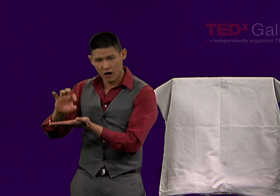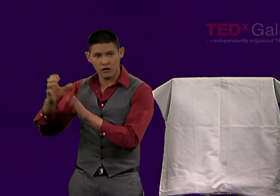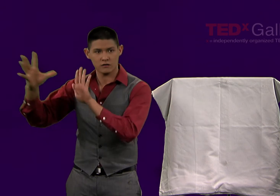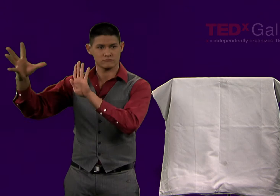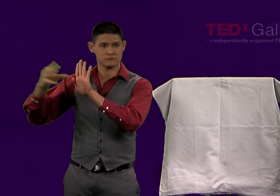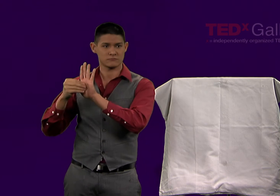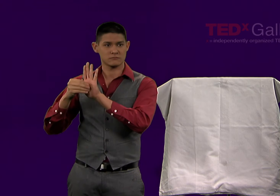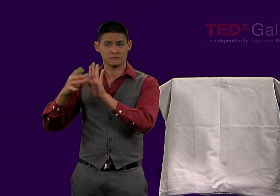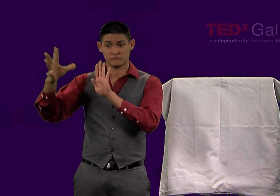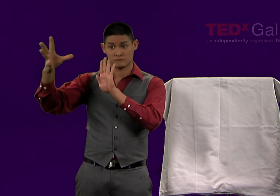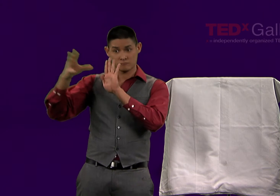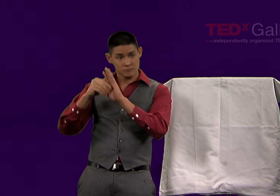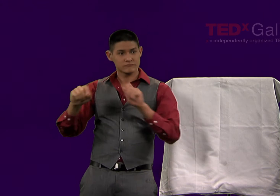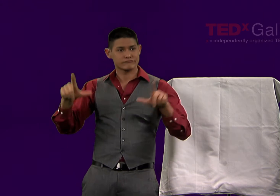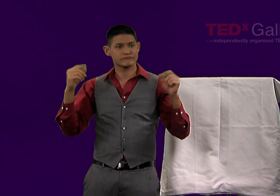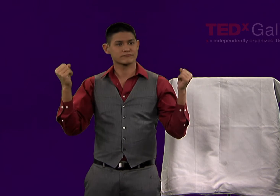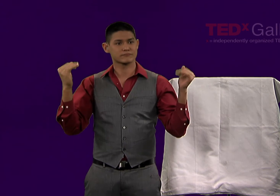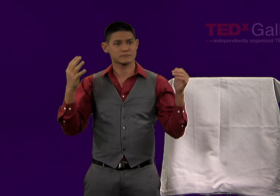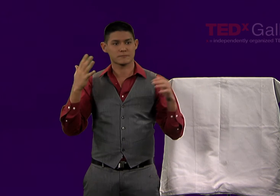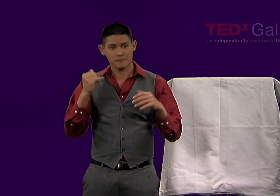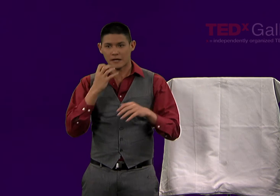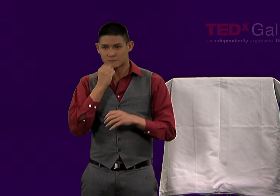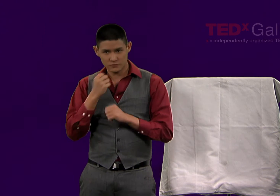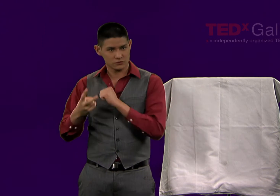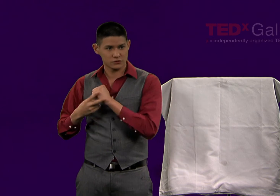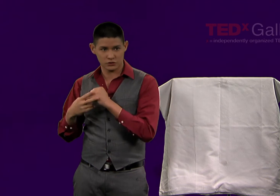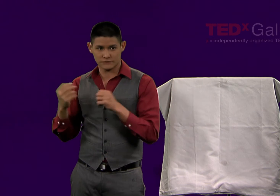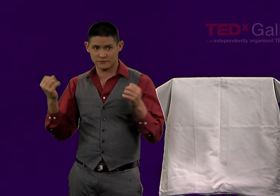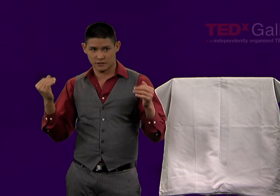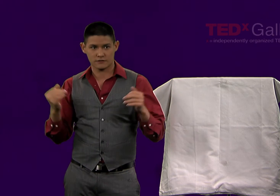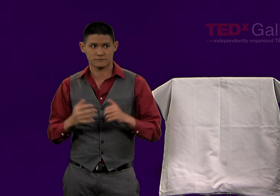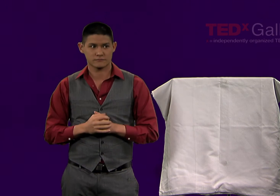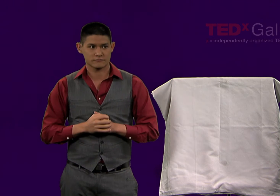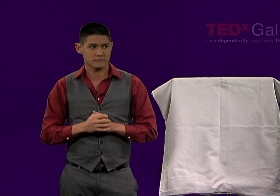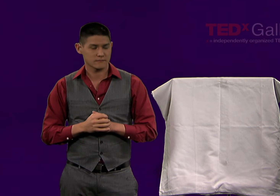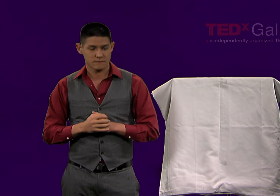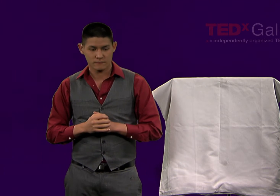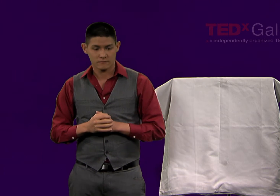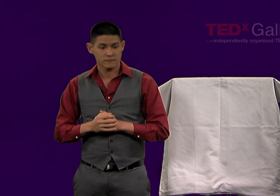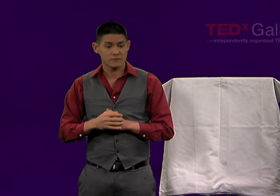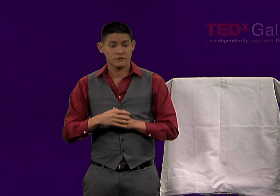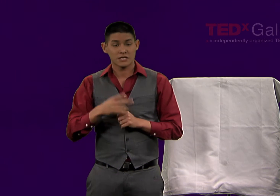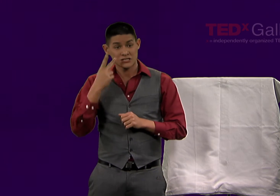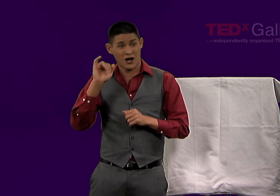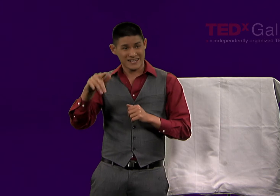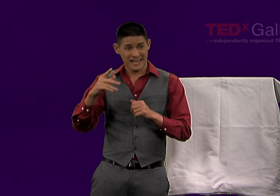because we did not record it in a written form, but that by using the technology of film